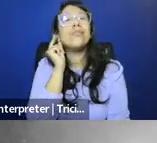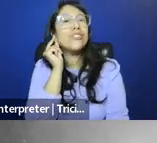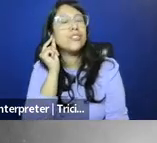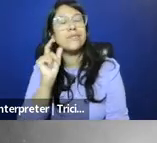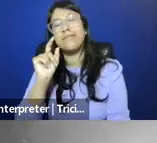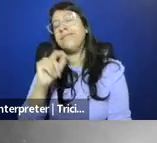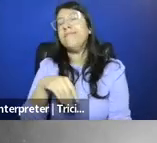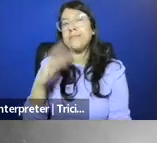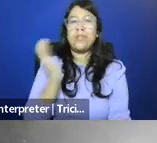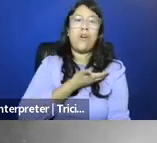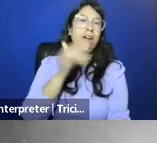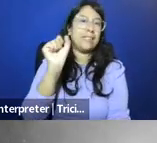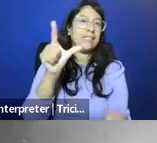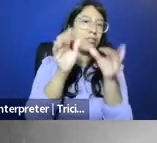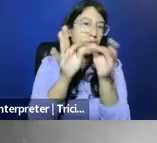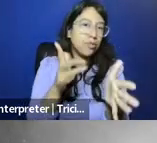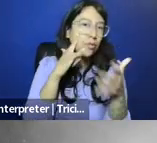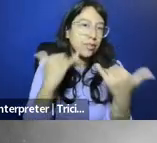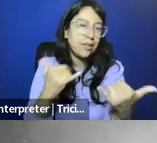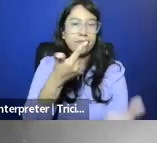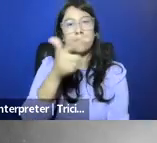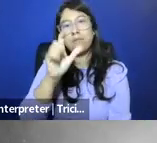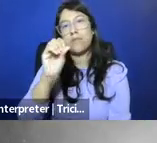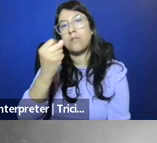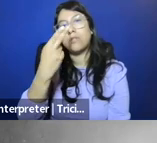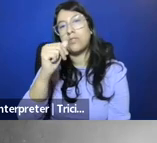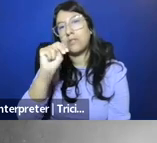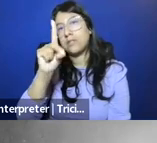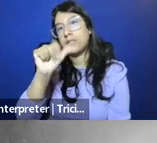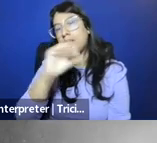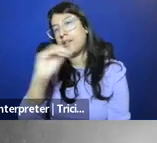our ASL interpreters for today. If you have questions for our panelists,